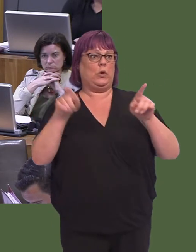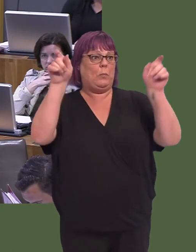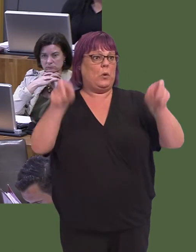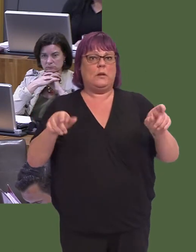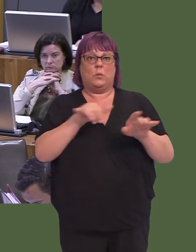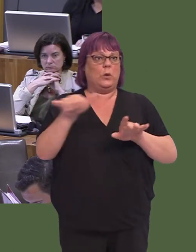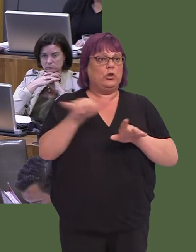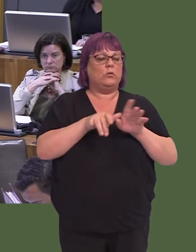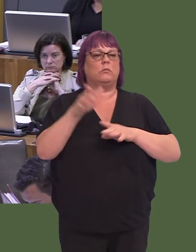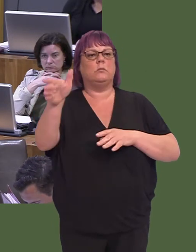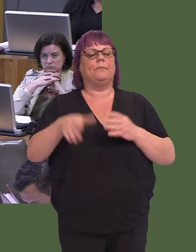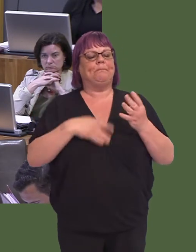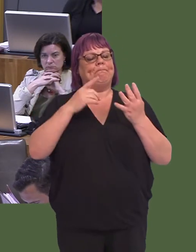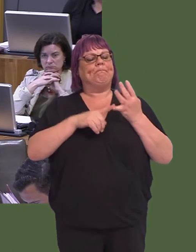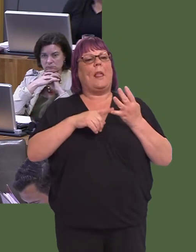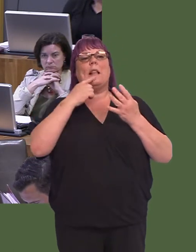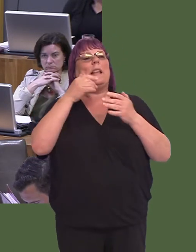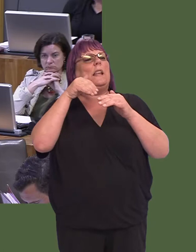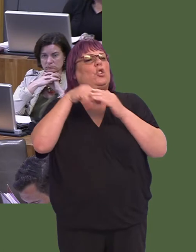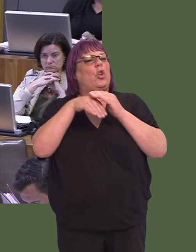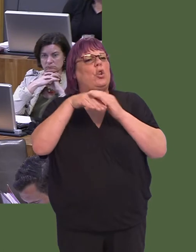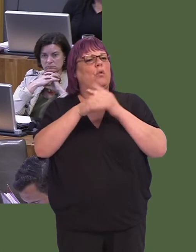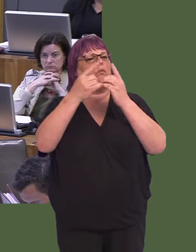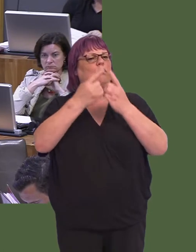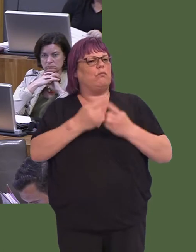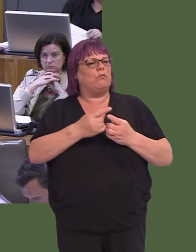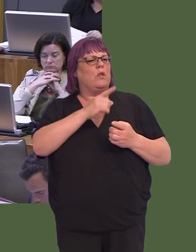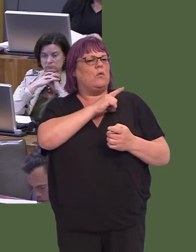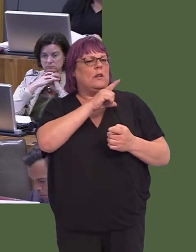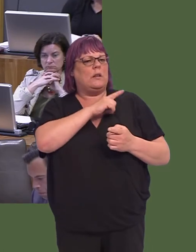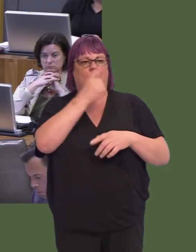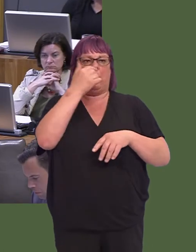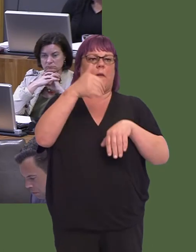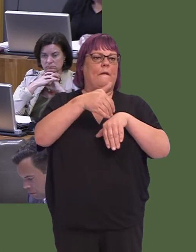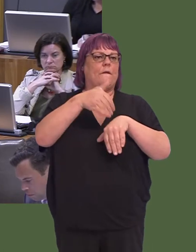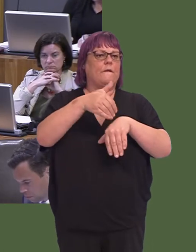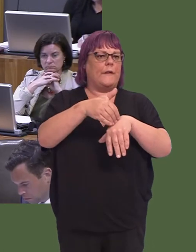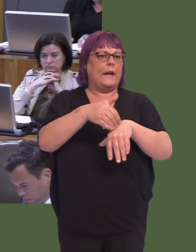and, fourth, the other external or internal factors that may contribute to, or impact